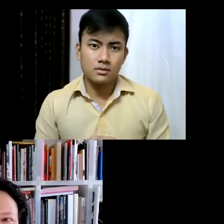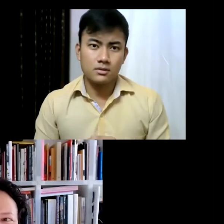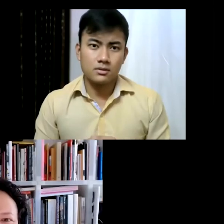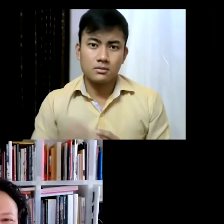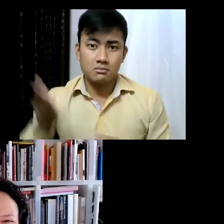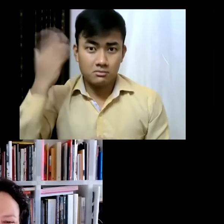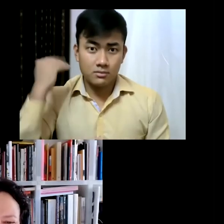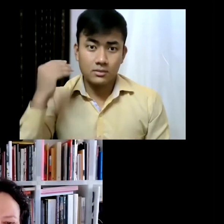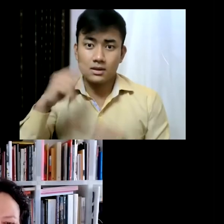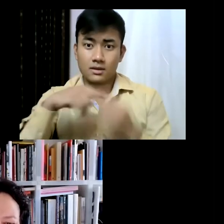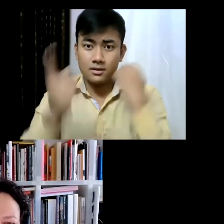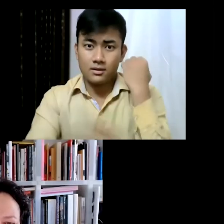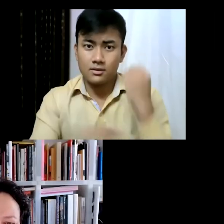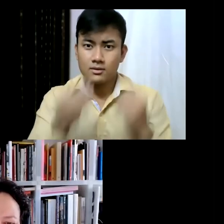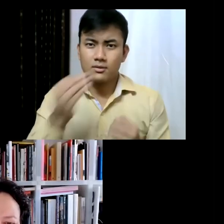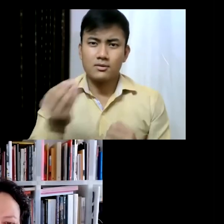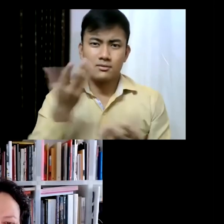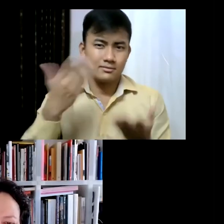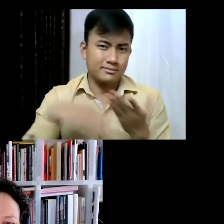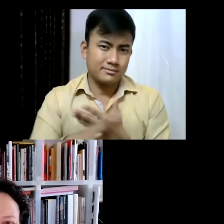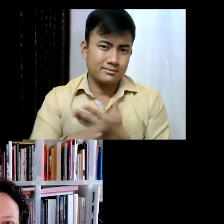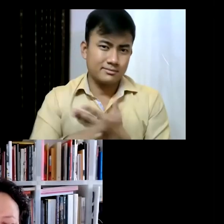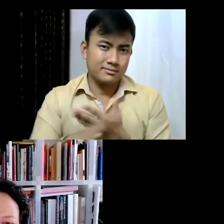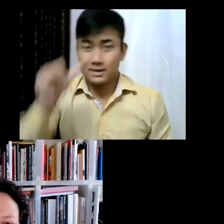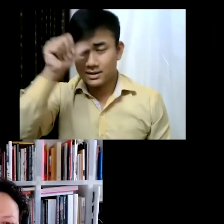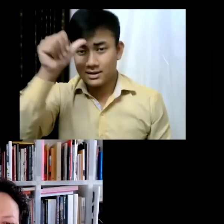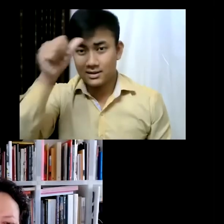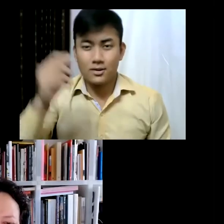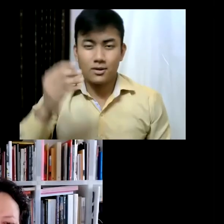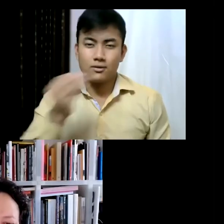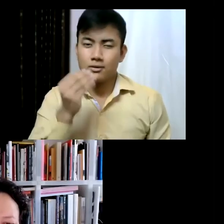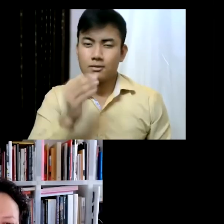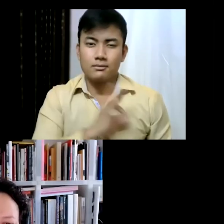so tell us about the food because Indians are great fans of pasta and you'll find